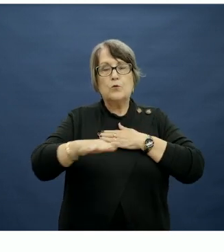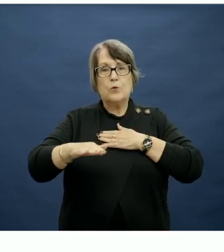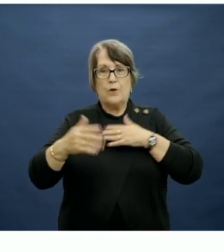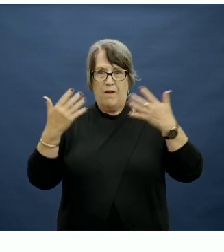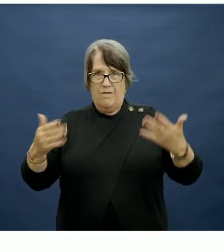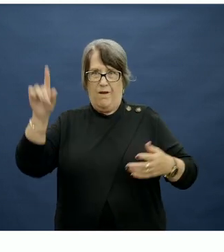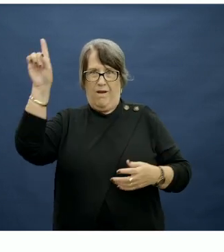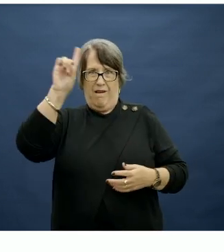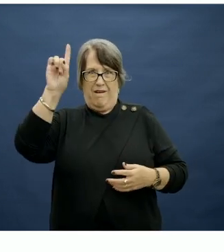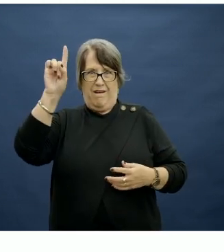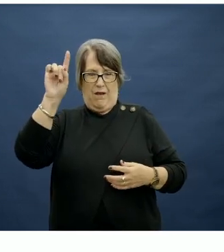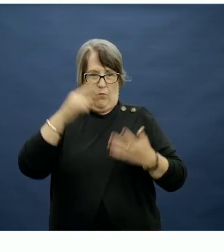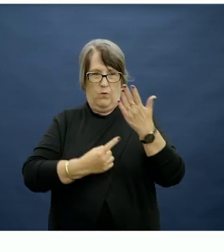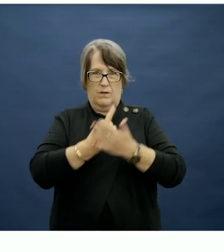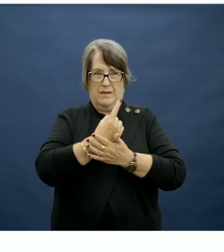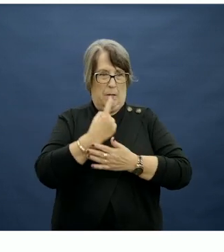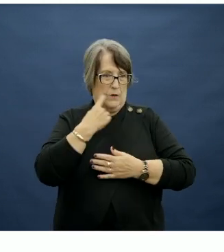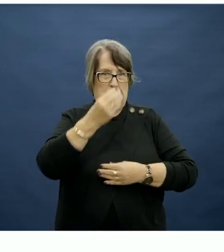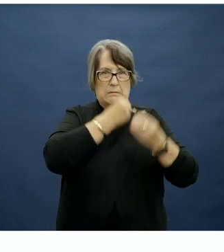dietary patterns that we're seeing.